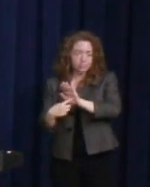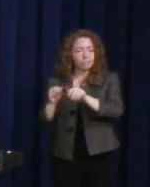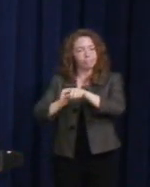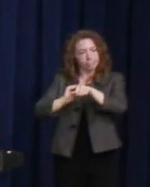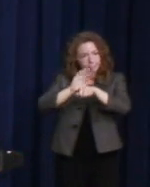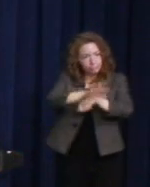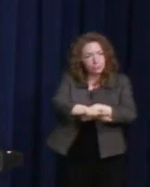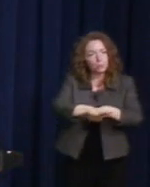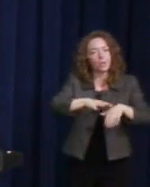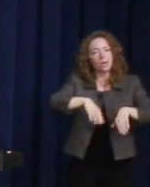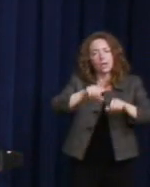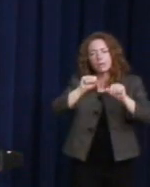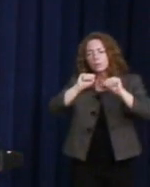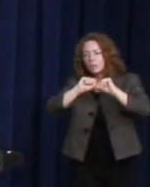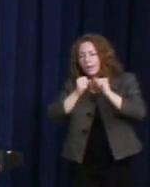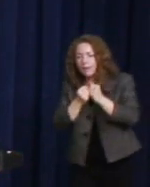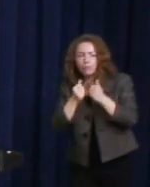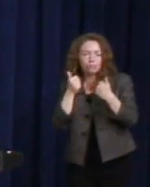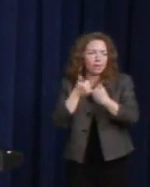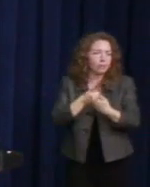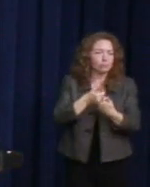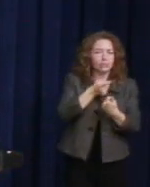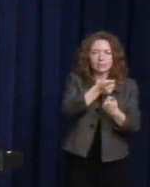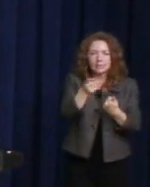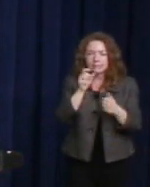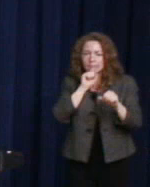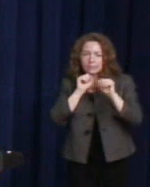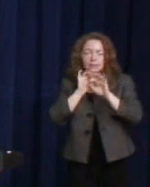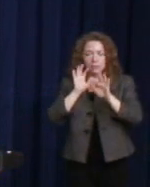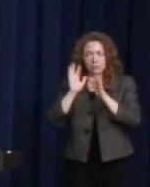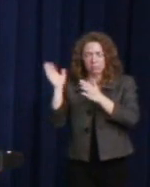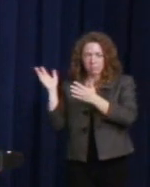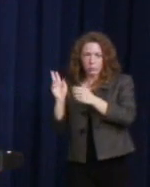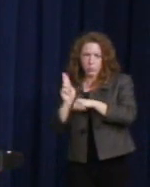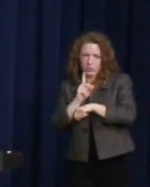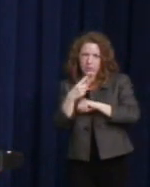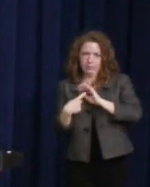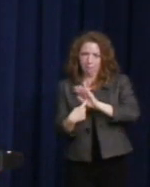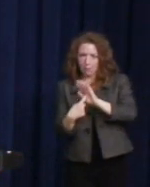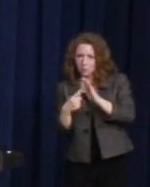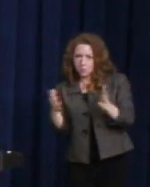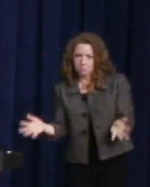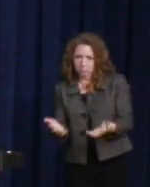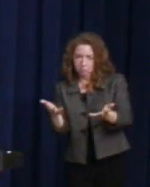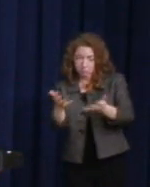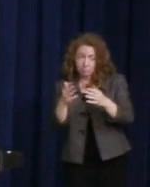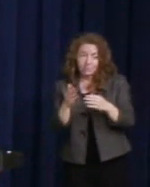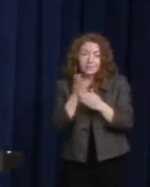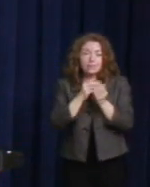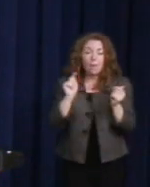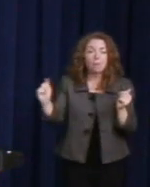and challenges, rather, that they face daily. Some of these brave men and women traveled